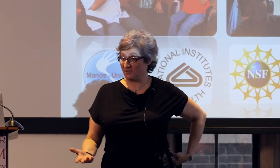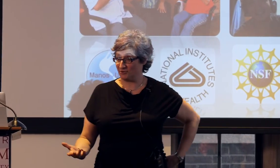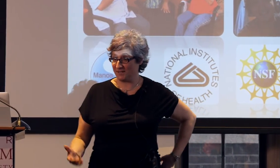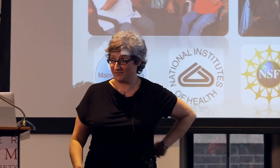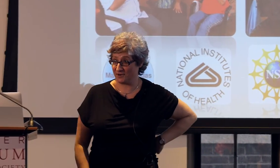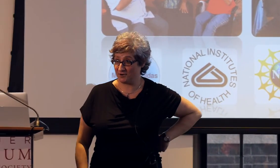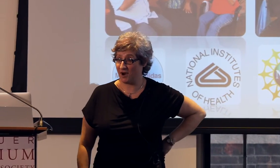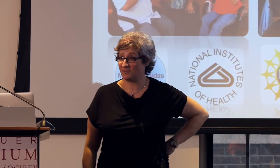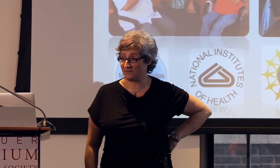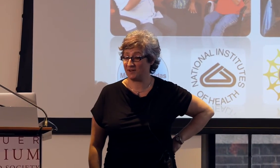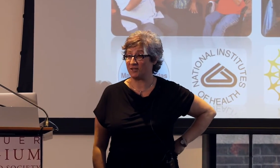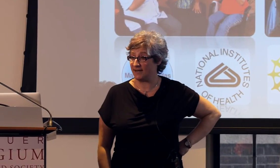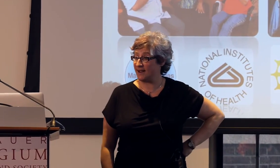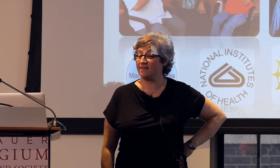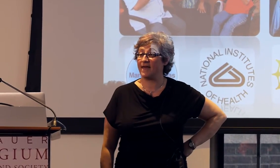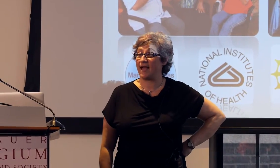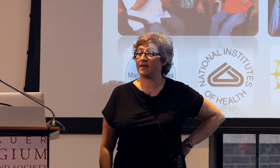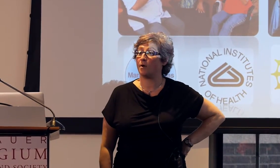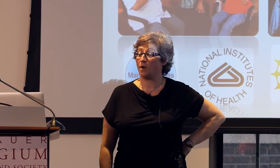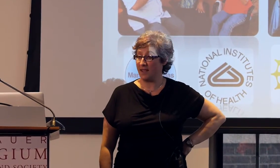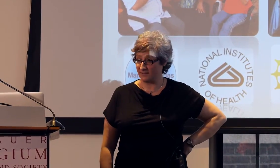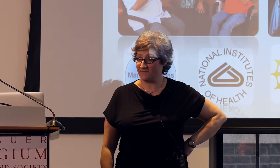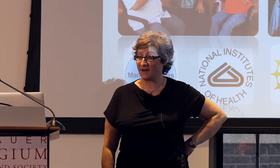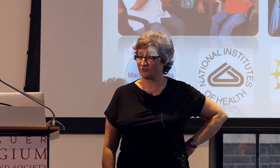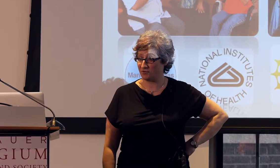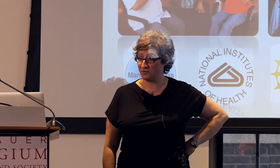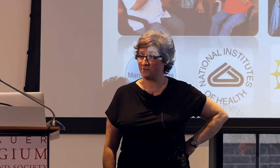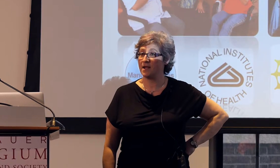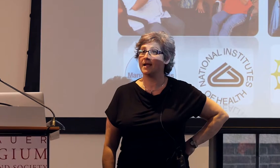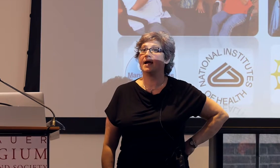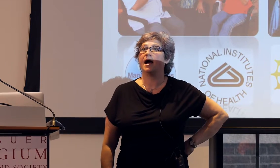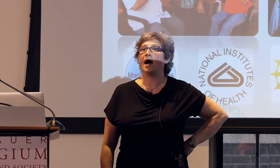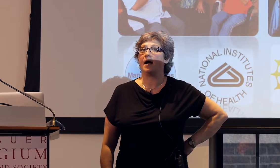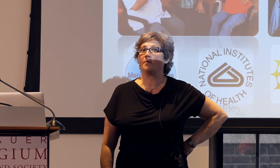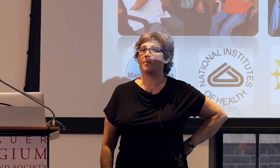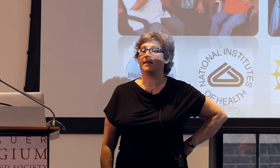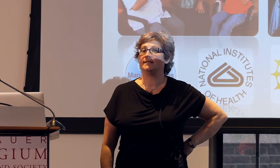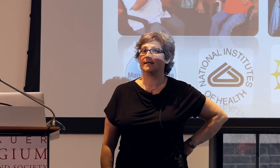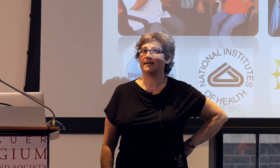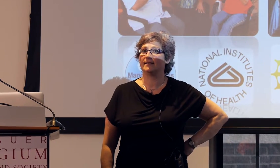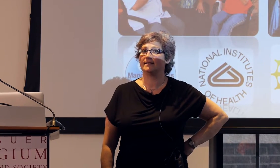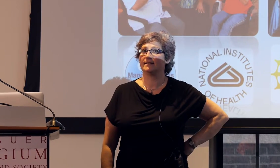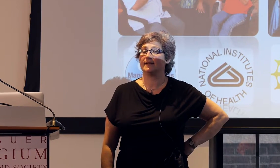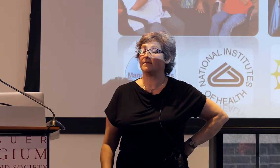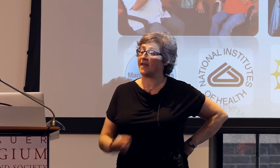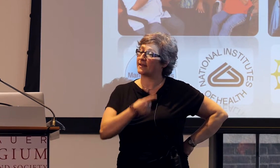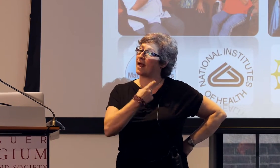Thanks, Drucie, for your observation, that is in fact true, we did, that analysis that I showed